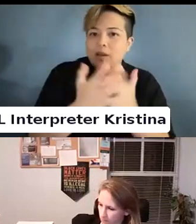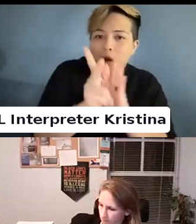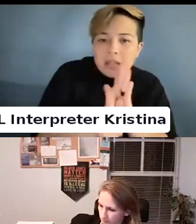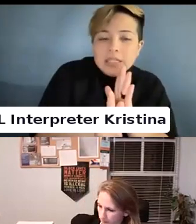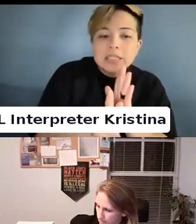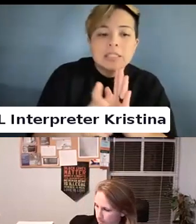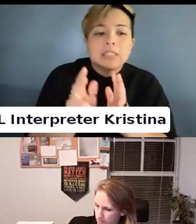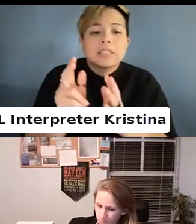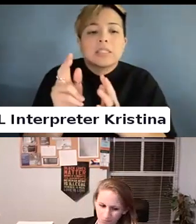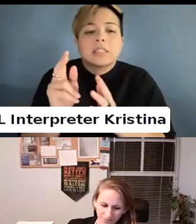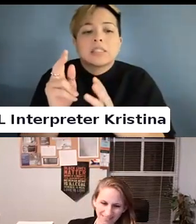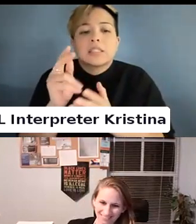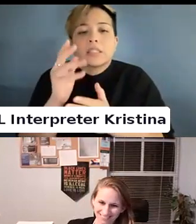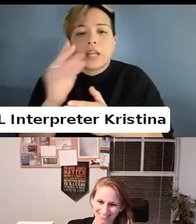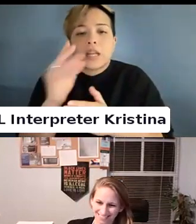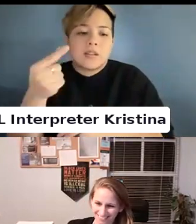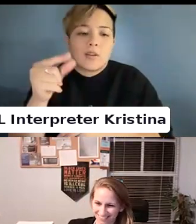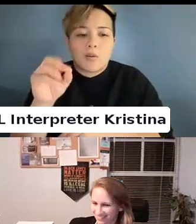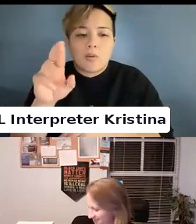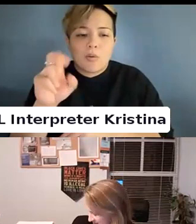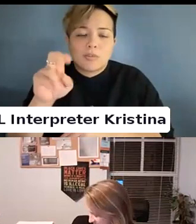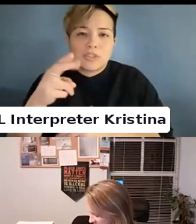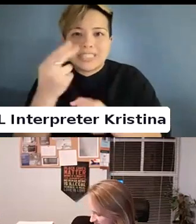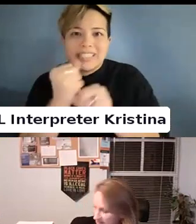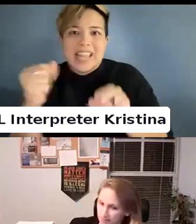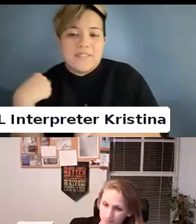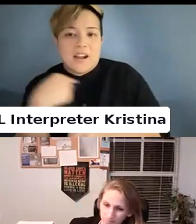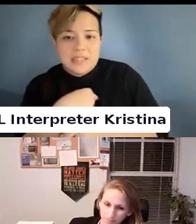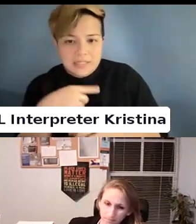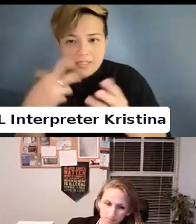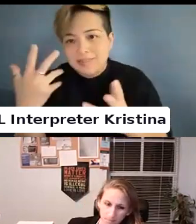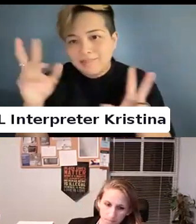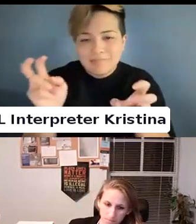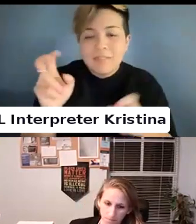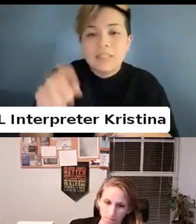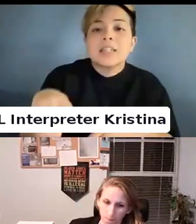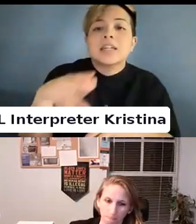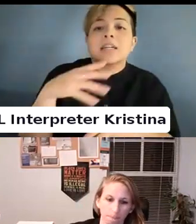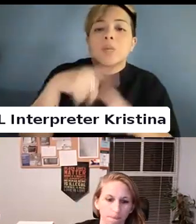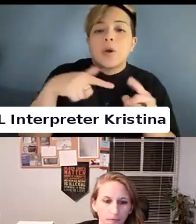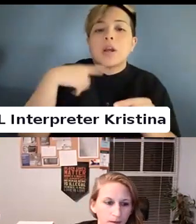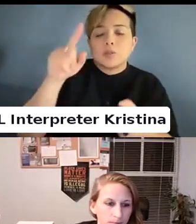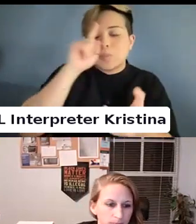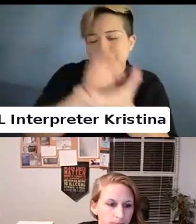Please forgive my language but I do firmly believe that the fact that the majority of